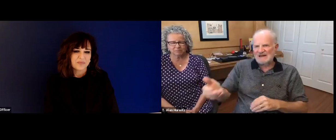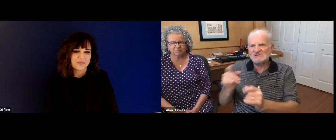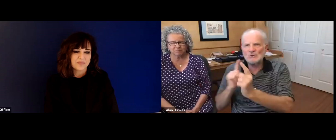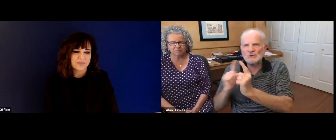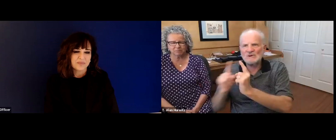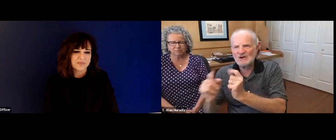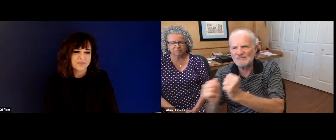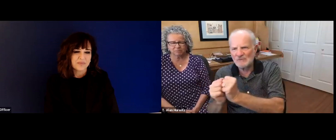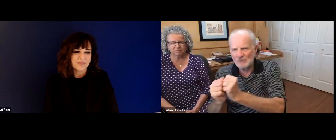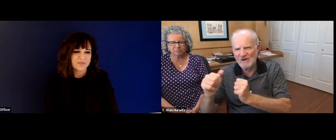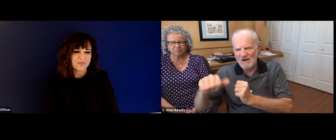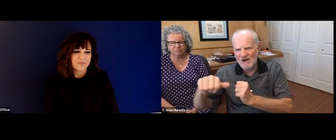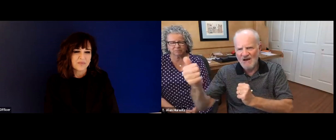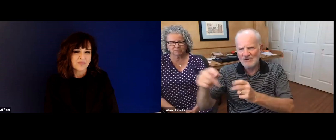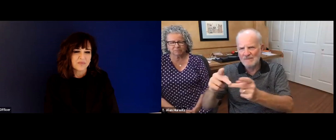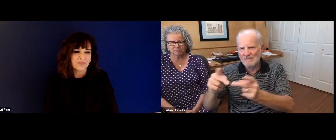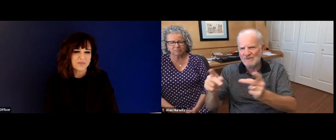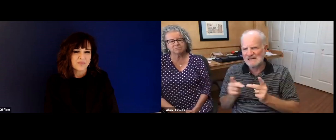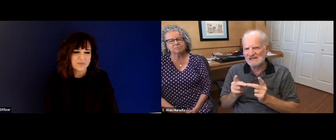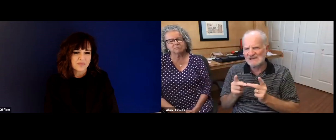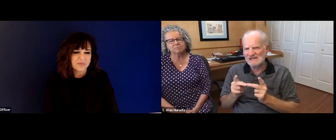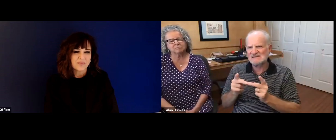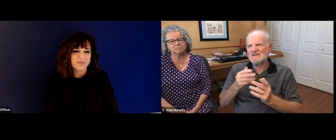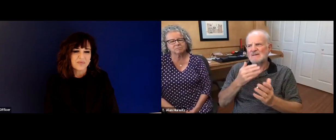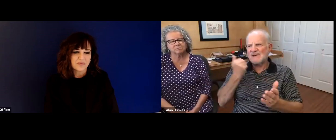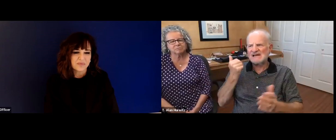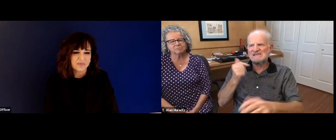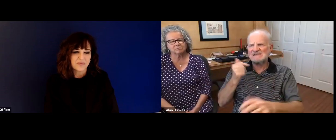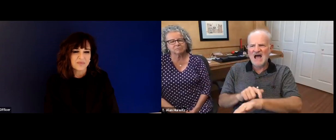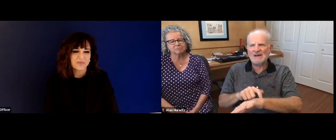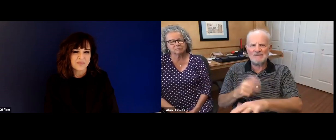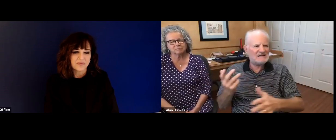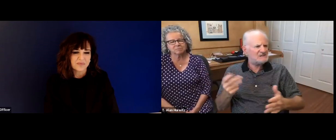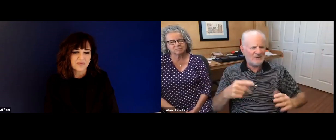That's not the right time to be looking for a new job, or